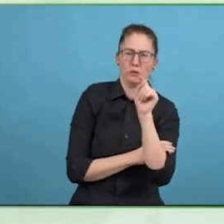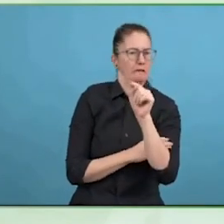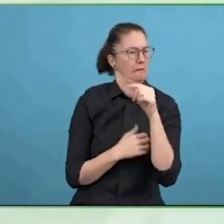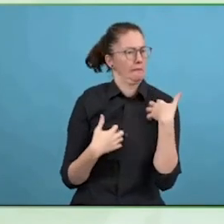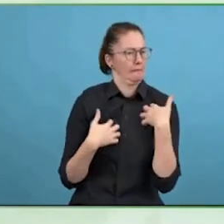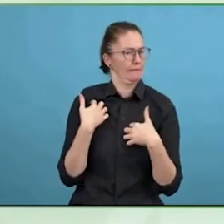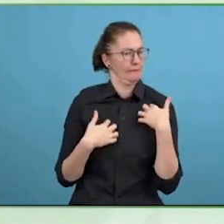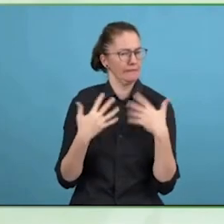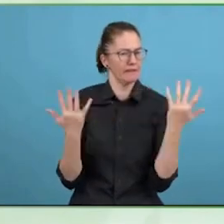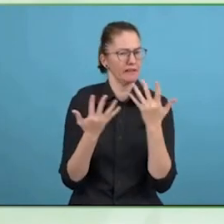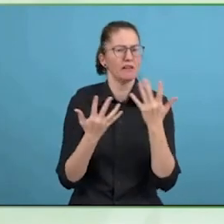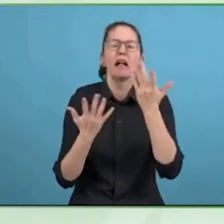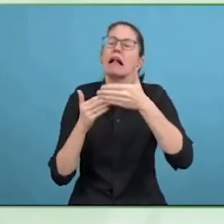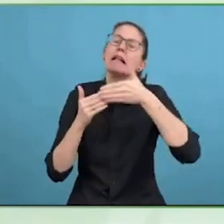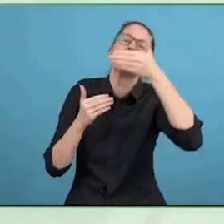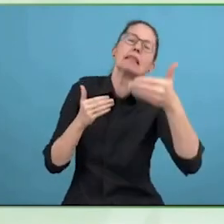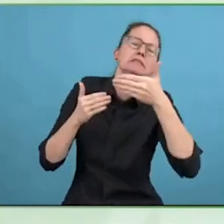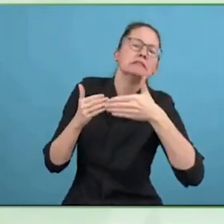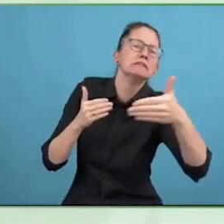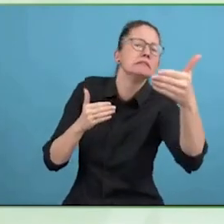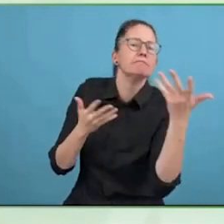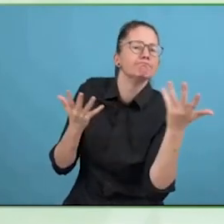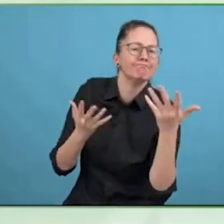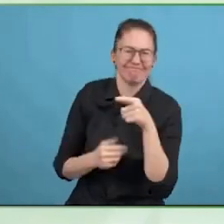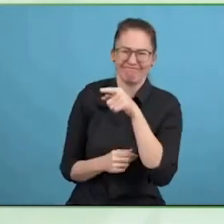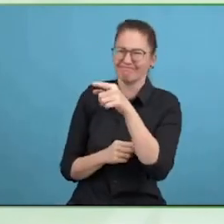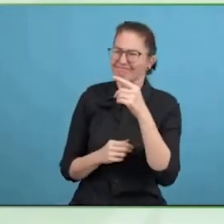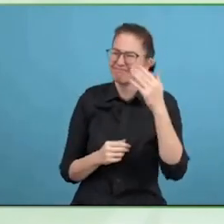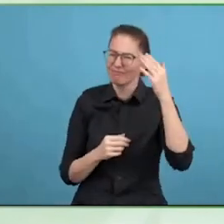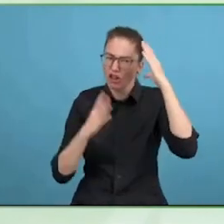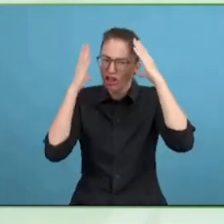future, we hope to launch that this year, we are still working on the